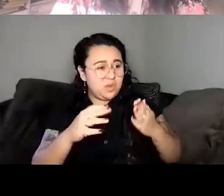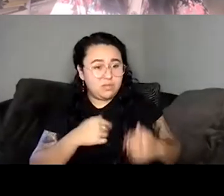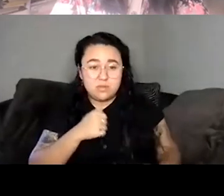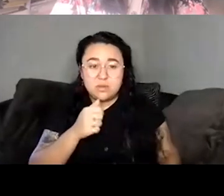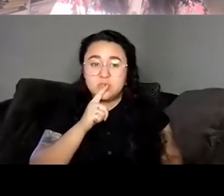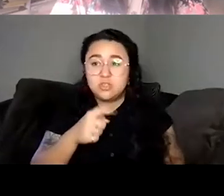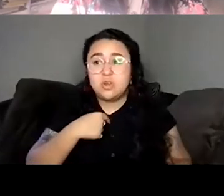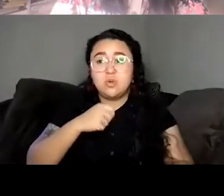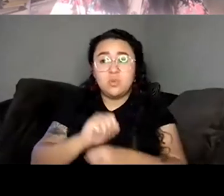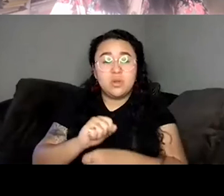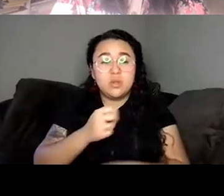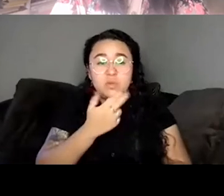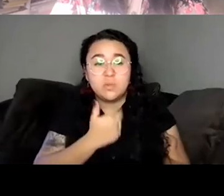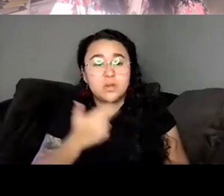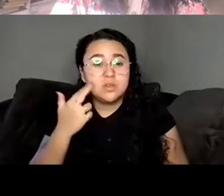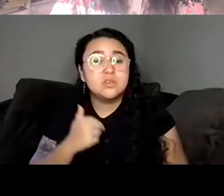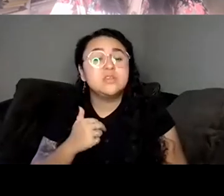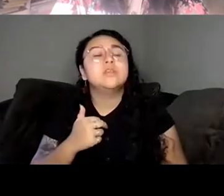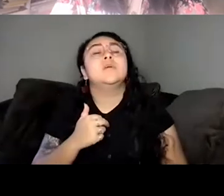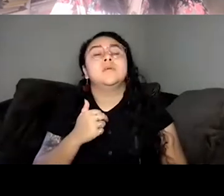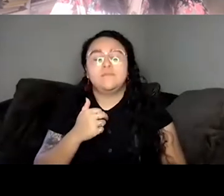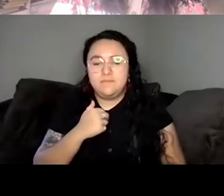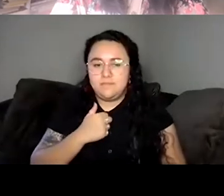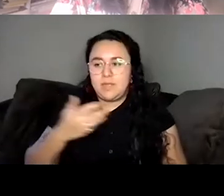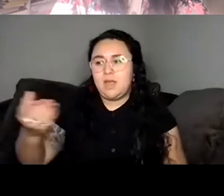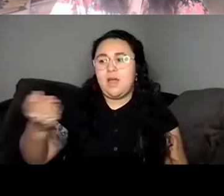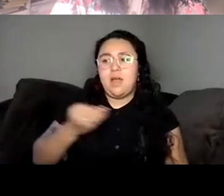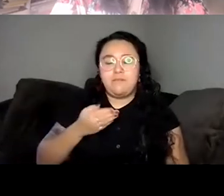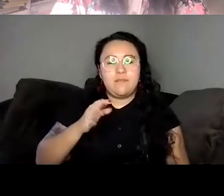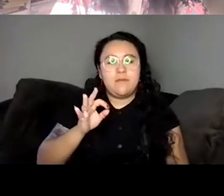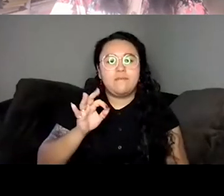there when I got the Asian American writers workshop fellowship. And I remember talking